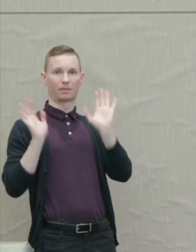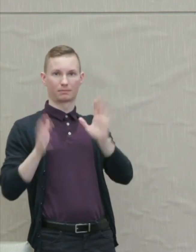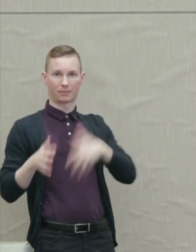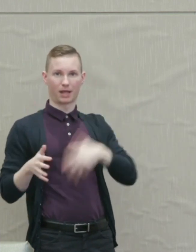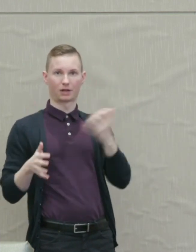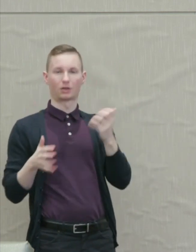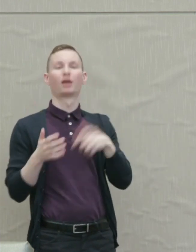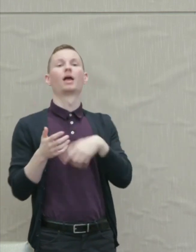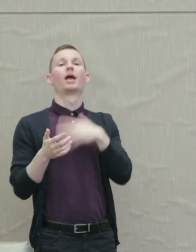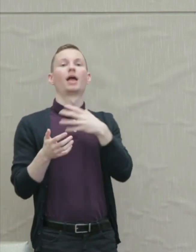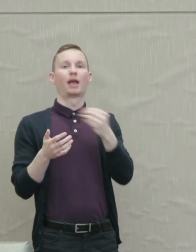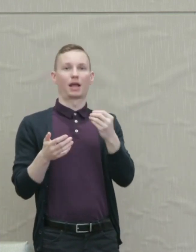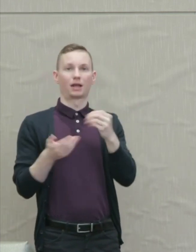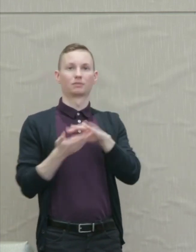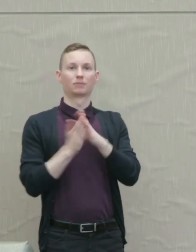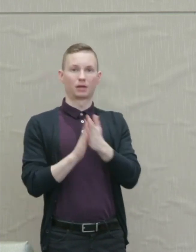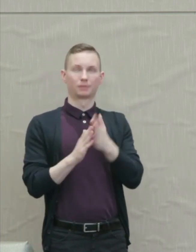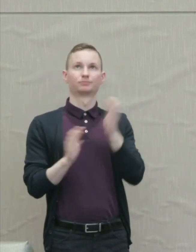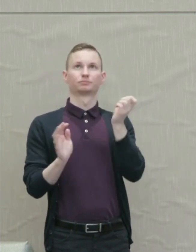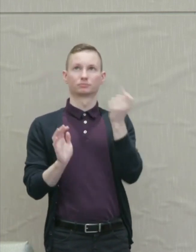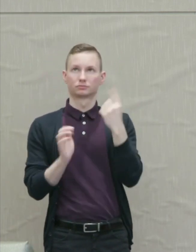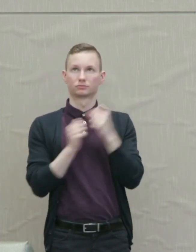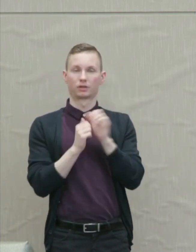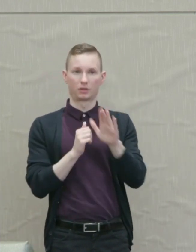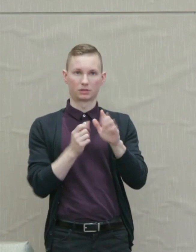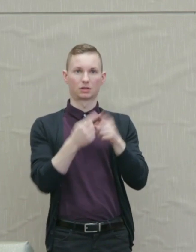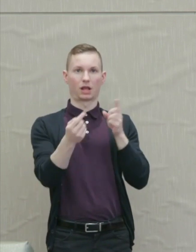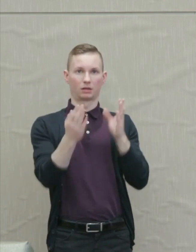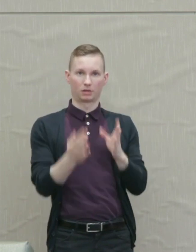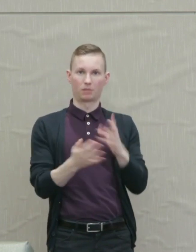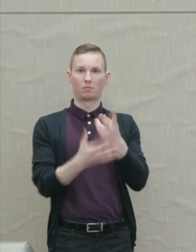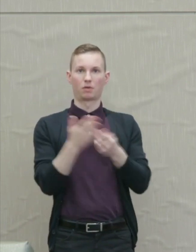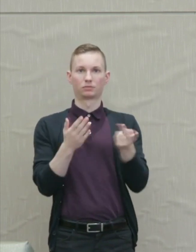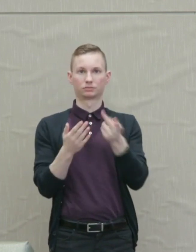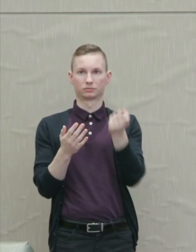with his enemy Priam as both acknowledge the frailty of human life.